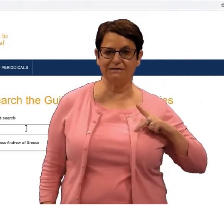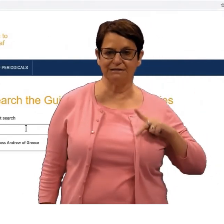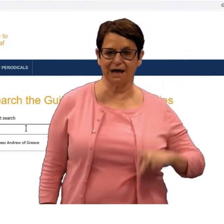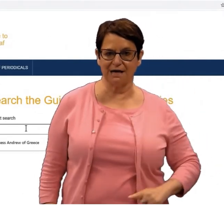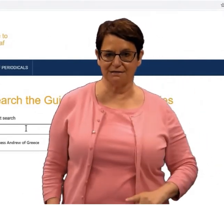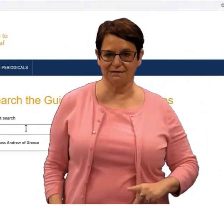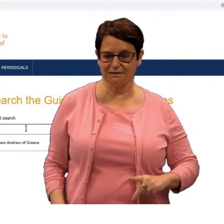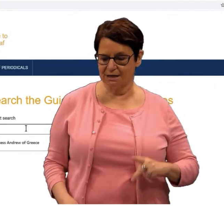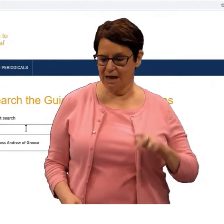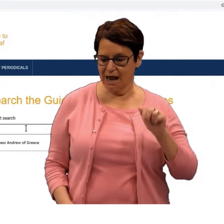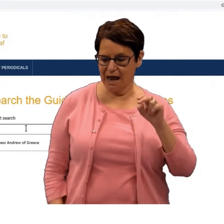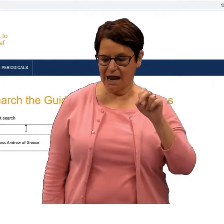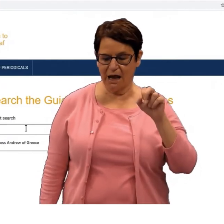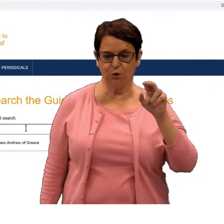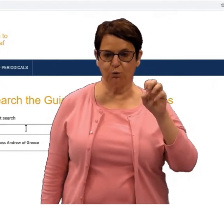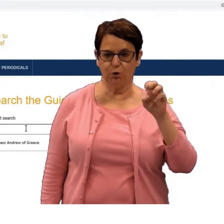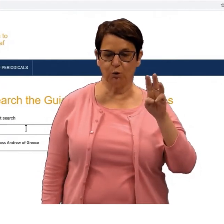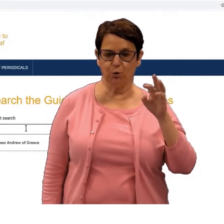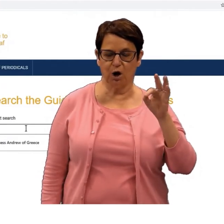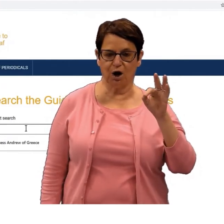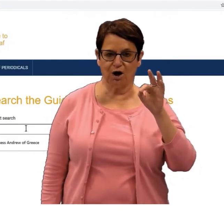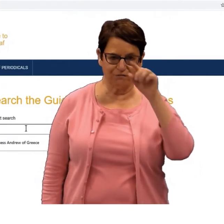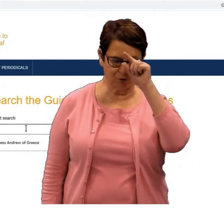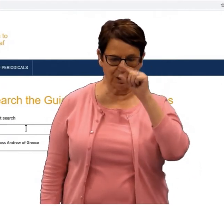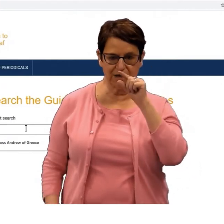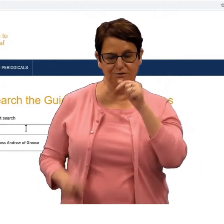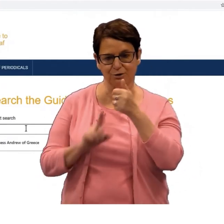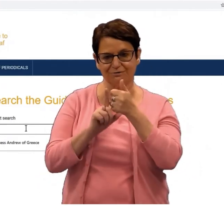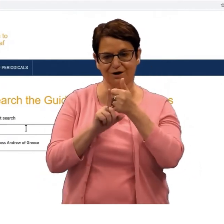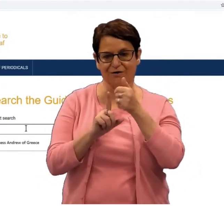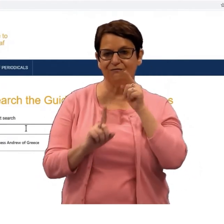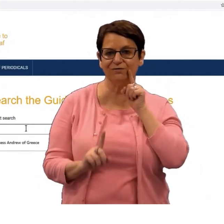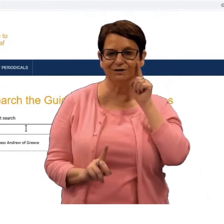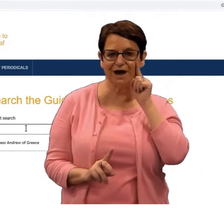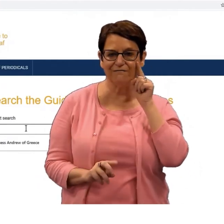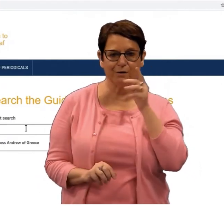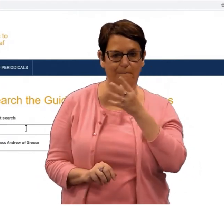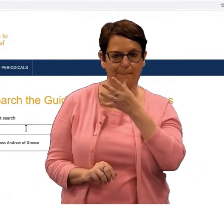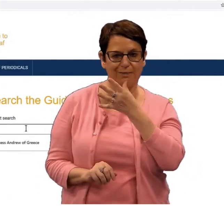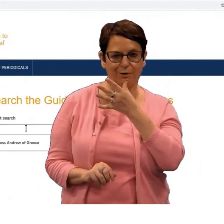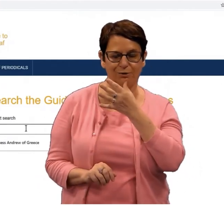Suppose I'm interested in Princess Andrew of Greece.